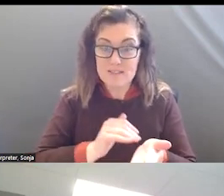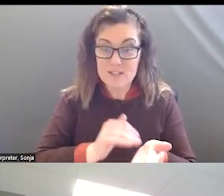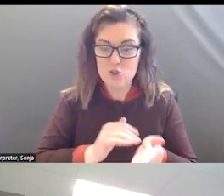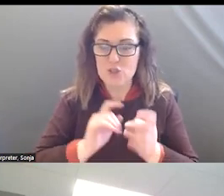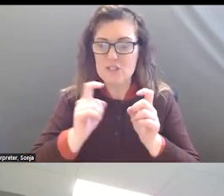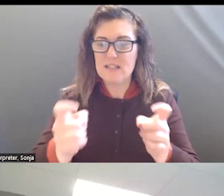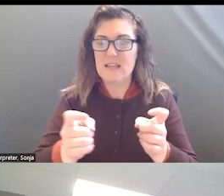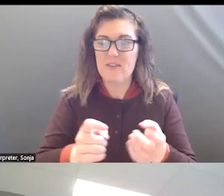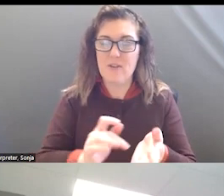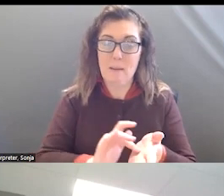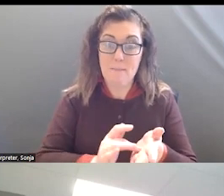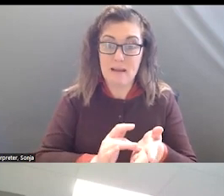TO MEDICAL HOUSE. I KNEW MANY OF THOSE